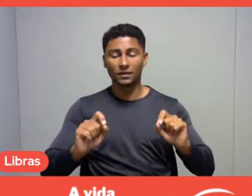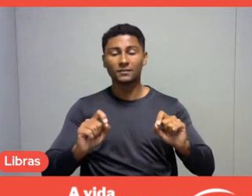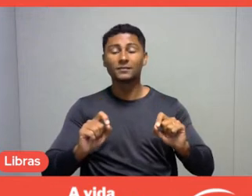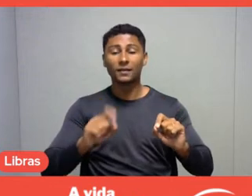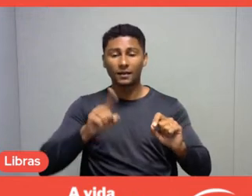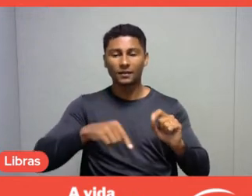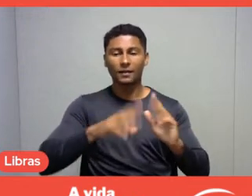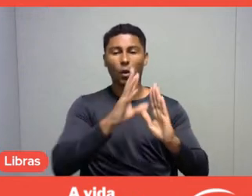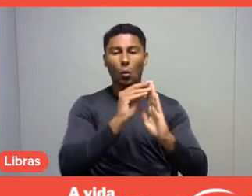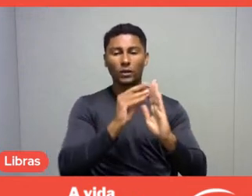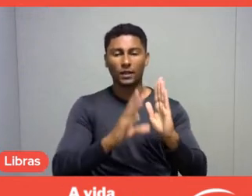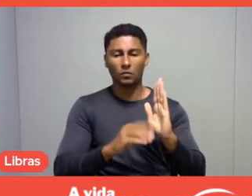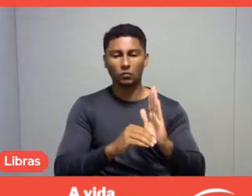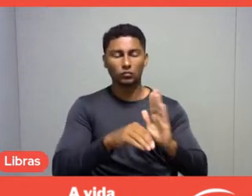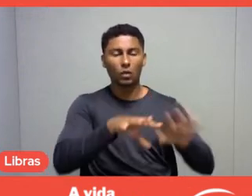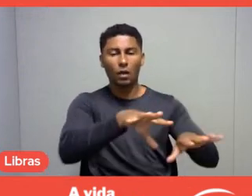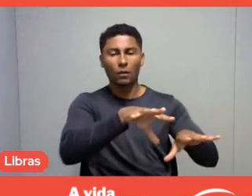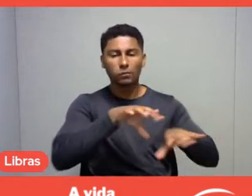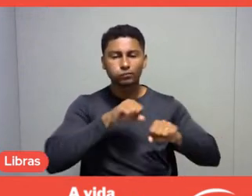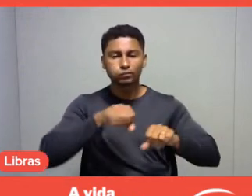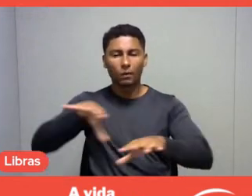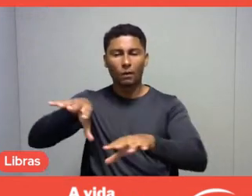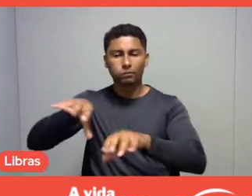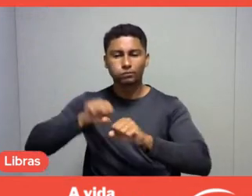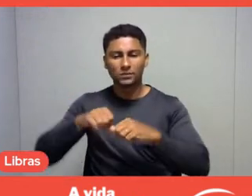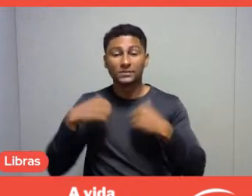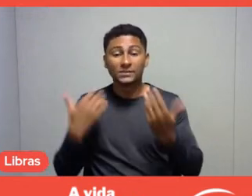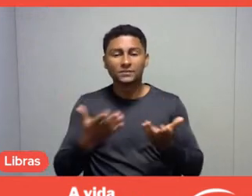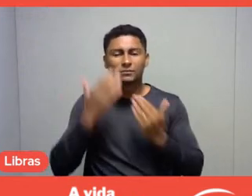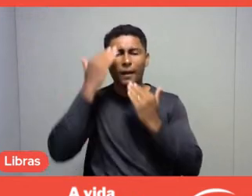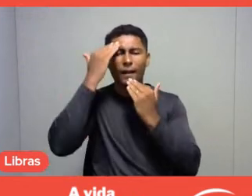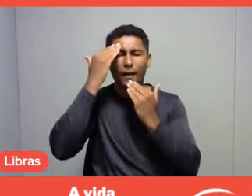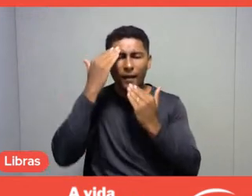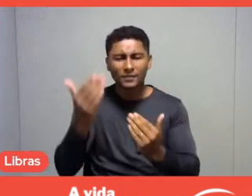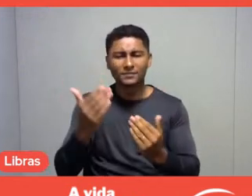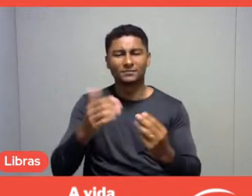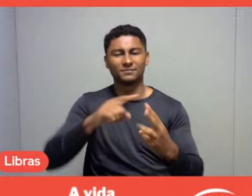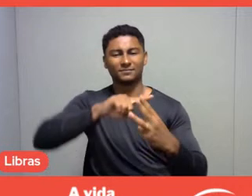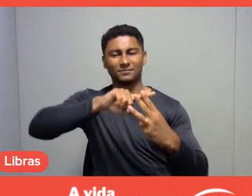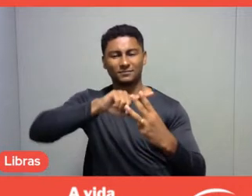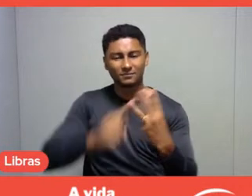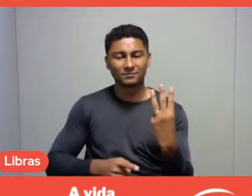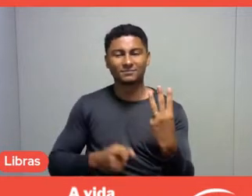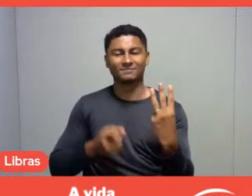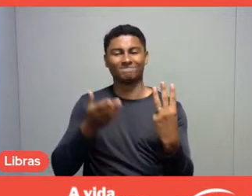So, I thank you from the bottom of my heart for your participation.